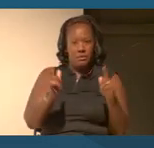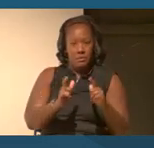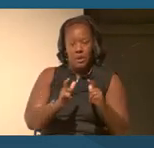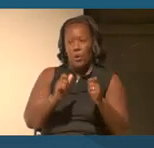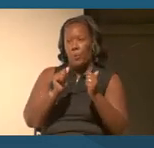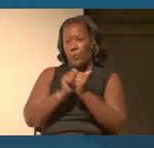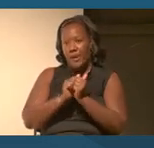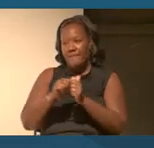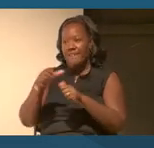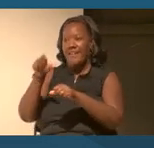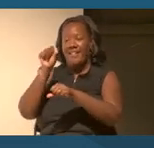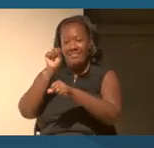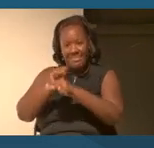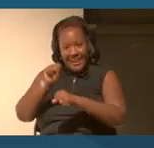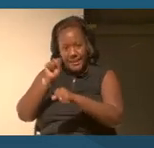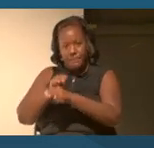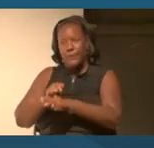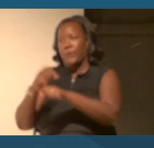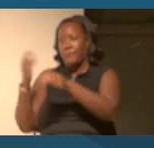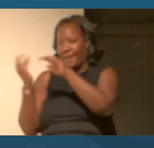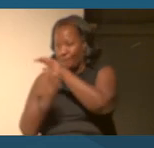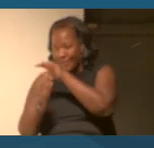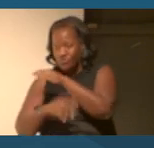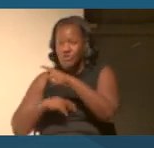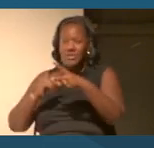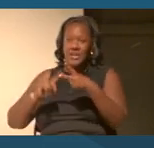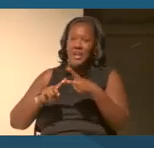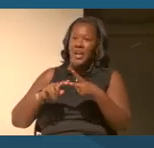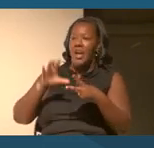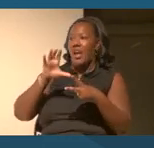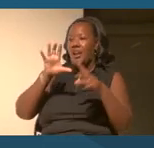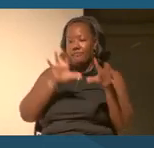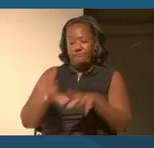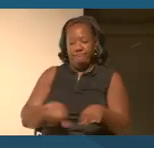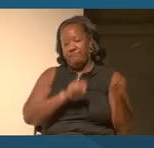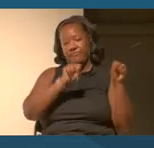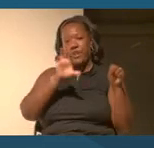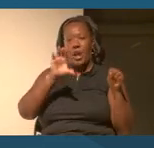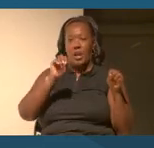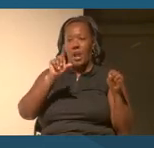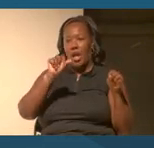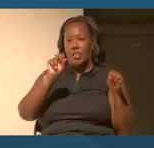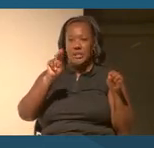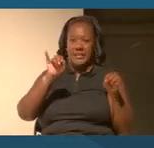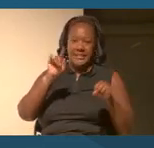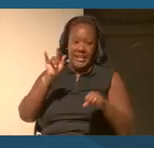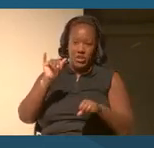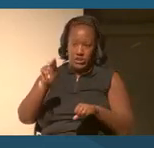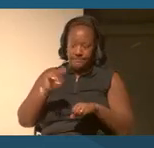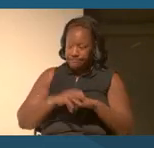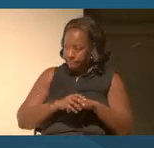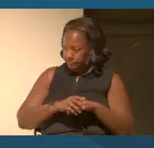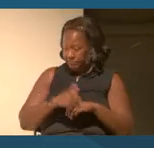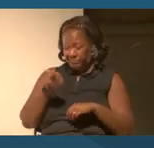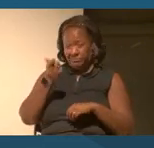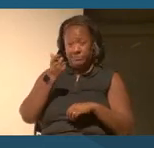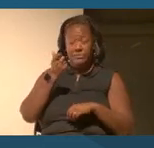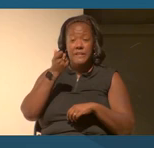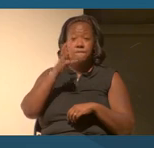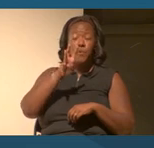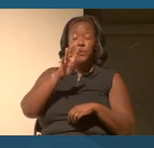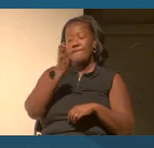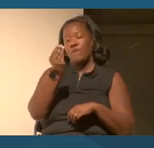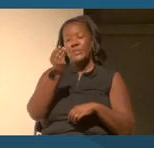I mean, if you think about this dividing line in 1492, how the Americas get colonized, the